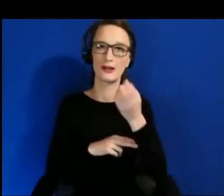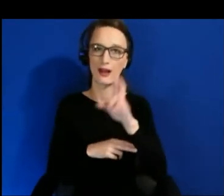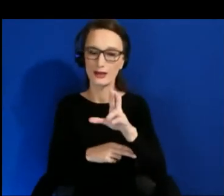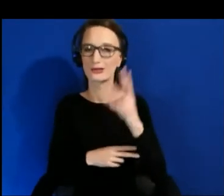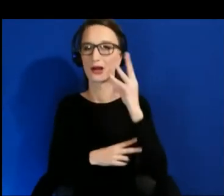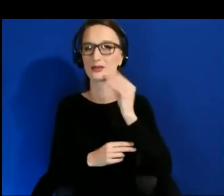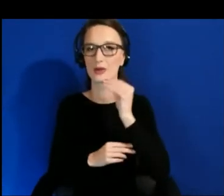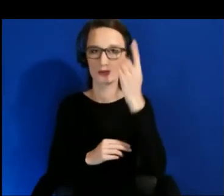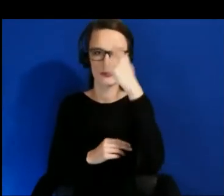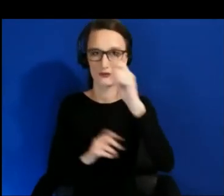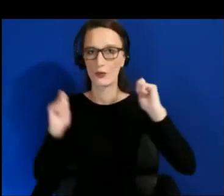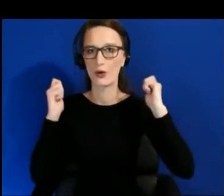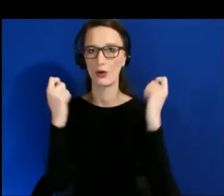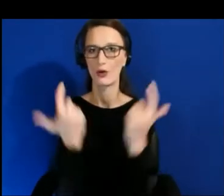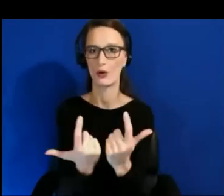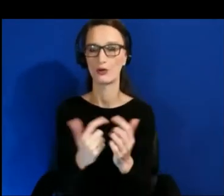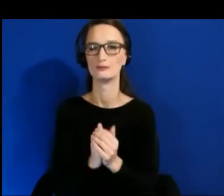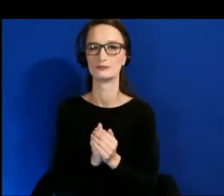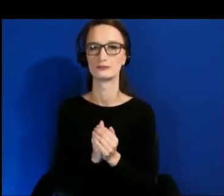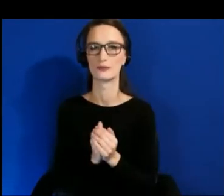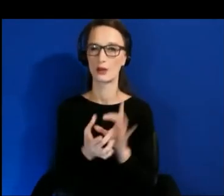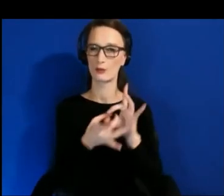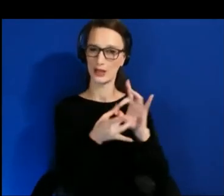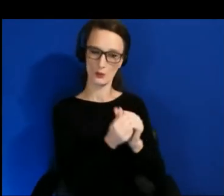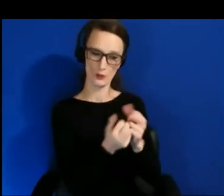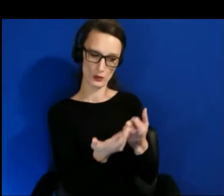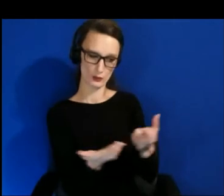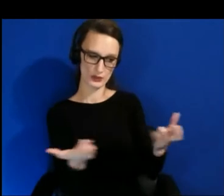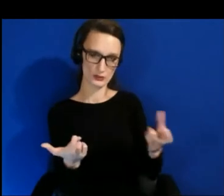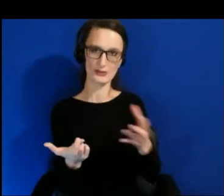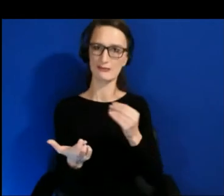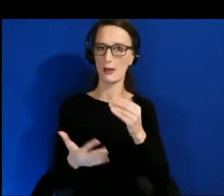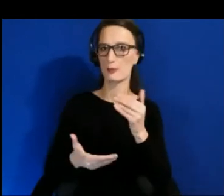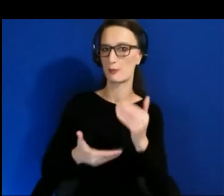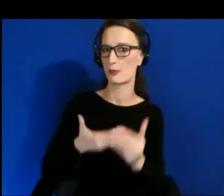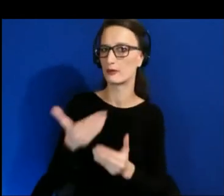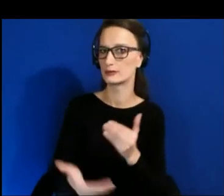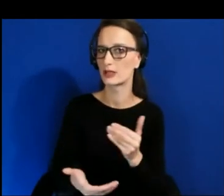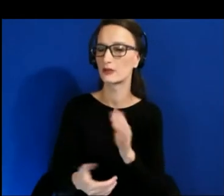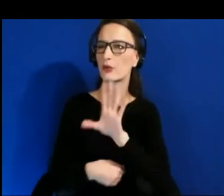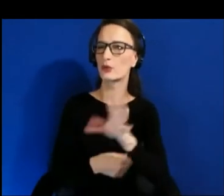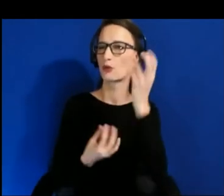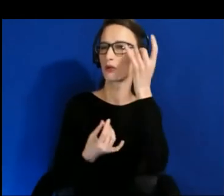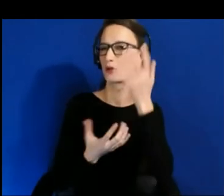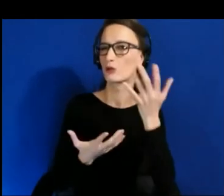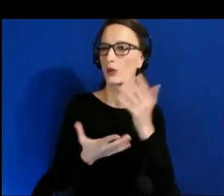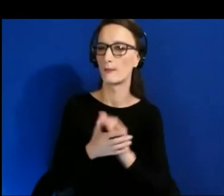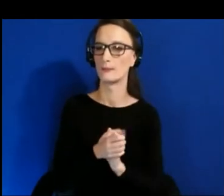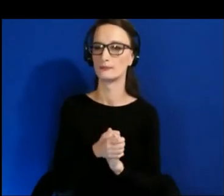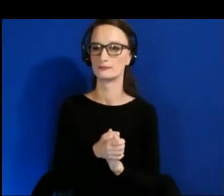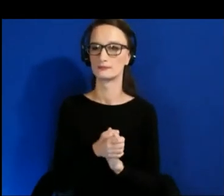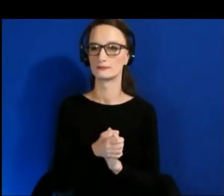In terms of resources and processes, what are your thoughts here. I can jump in here.